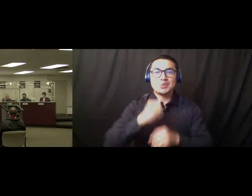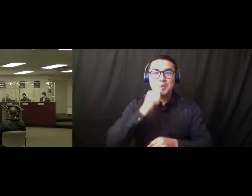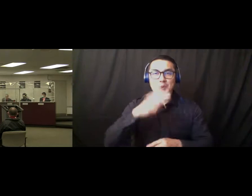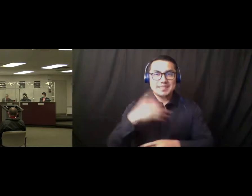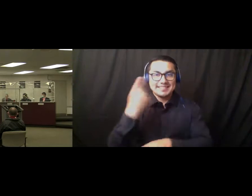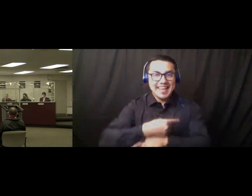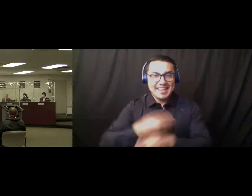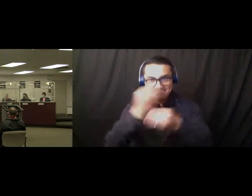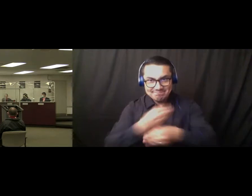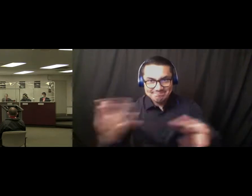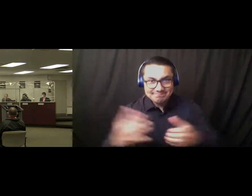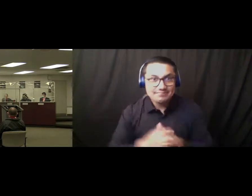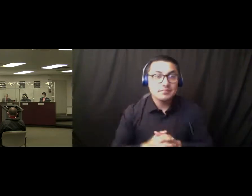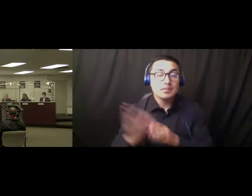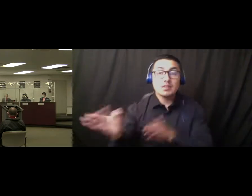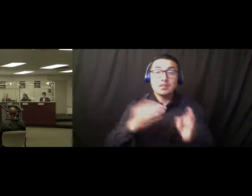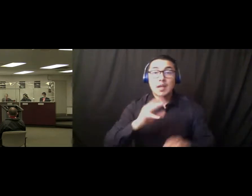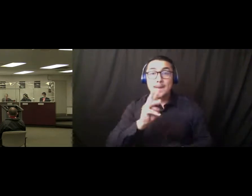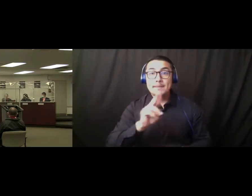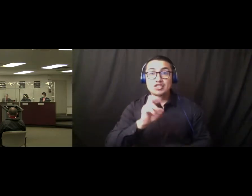I would like to thank uh, President Knudson